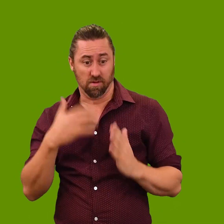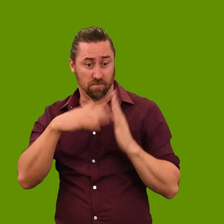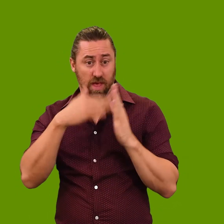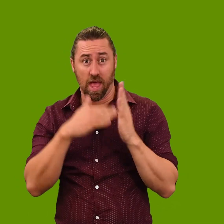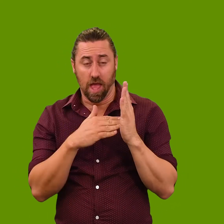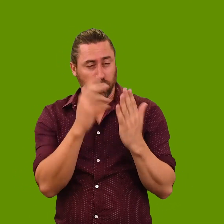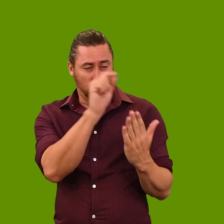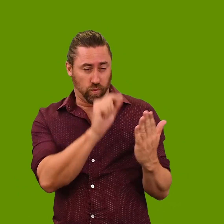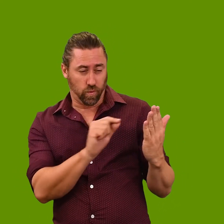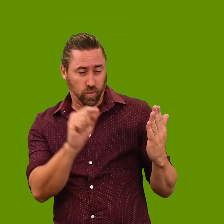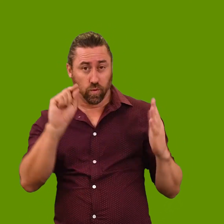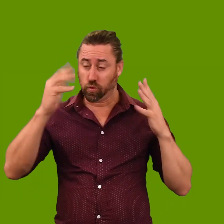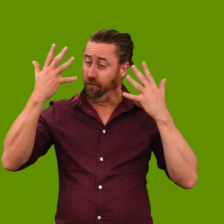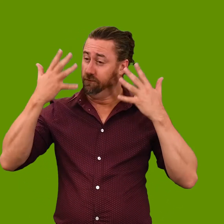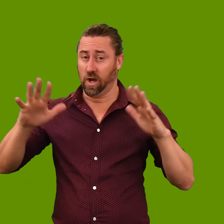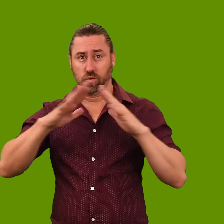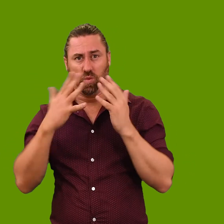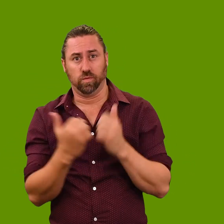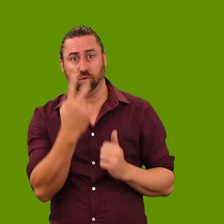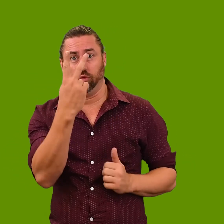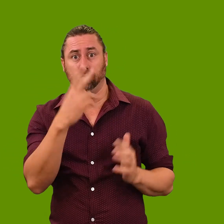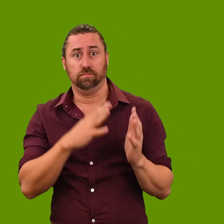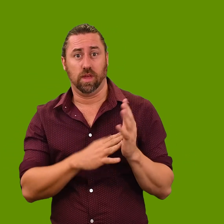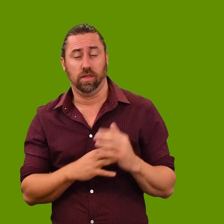It took two months to complete, from the draft to the finished work.’